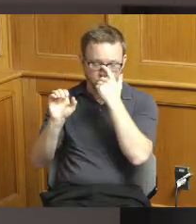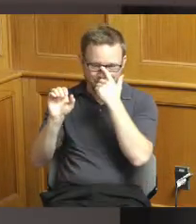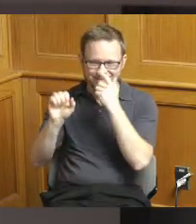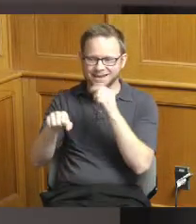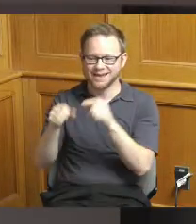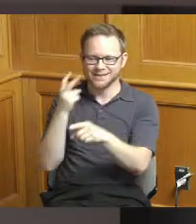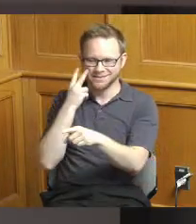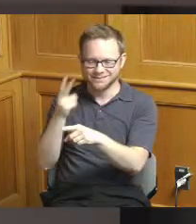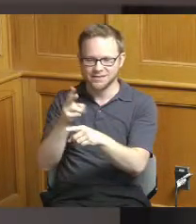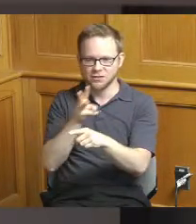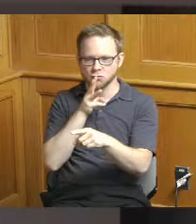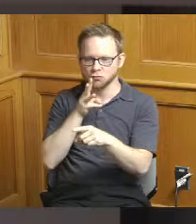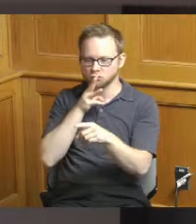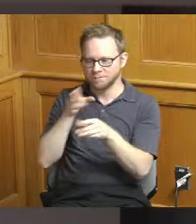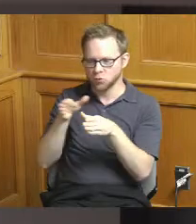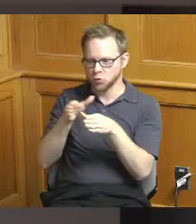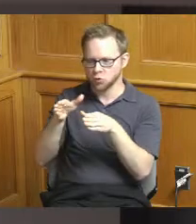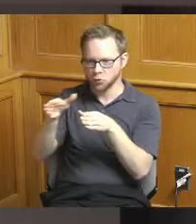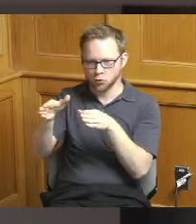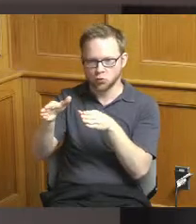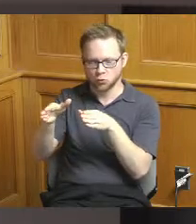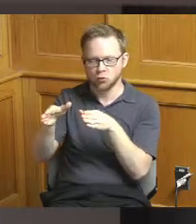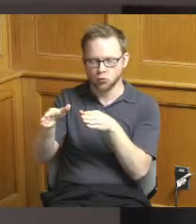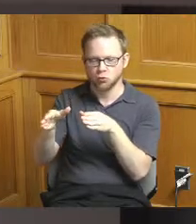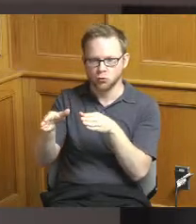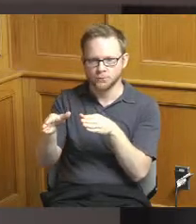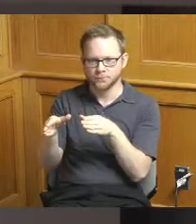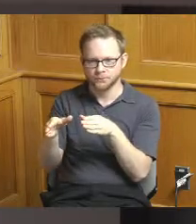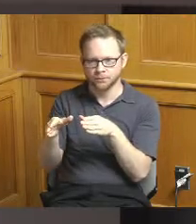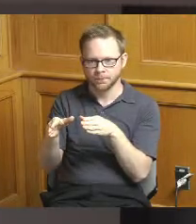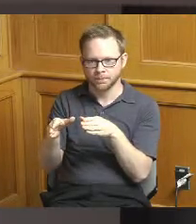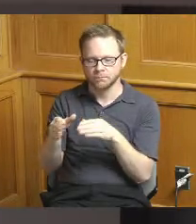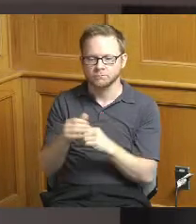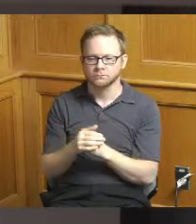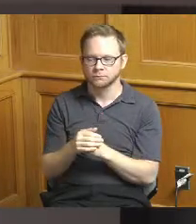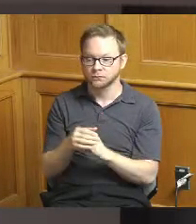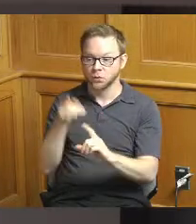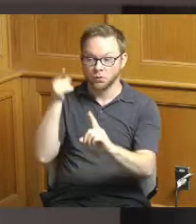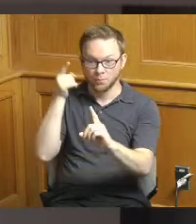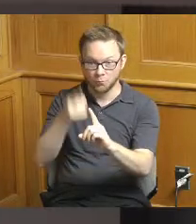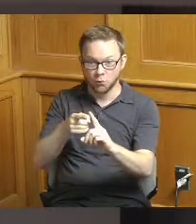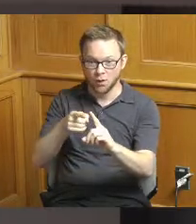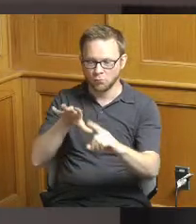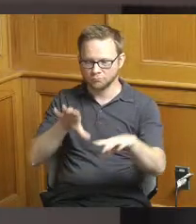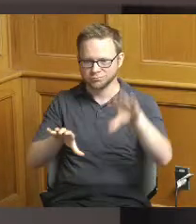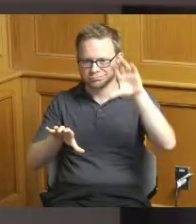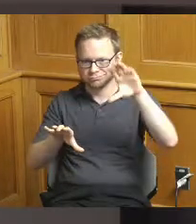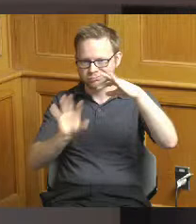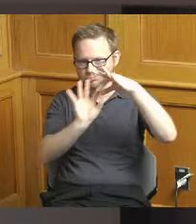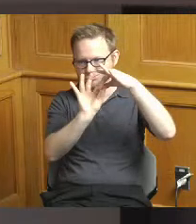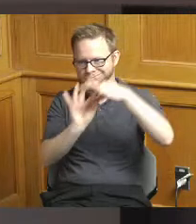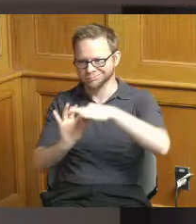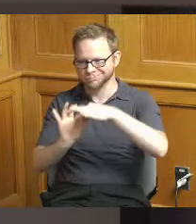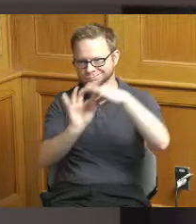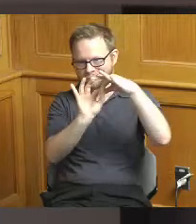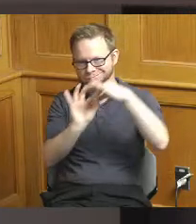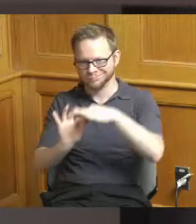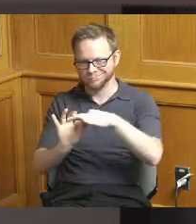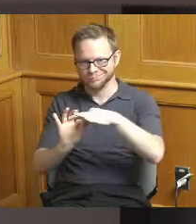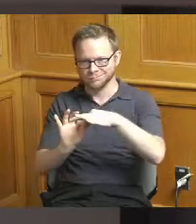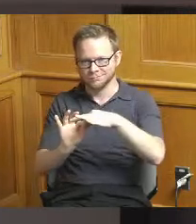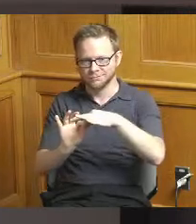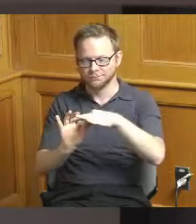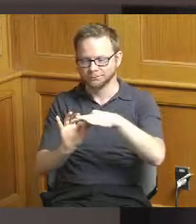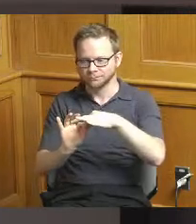here and the idea is just to to tie these two together as as as much as possible I mean there's